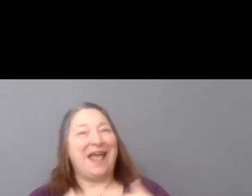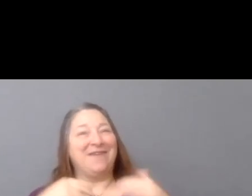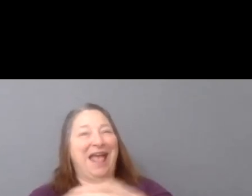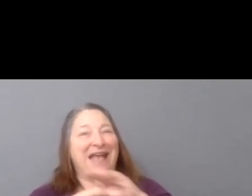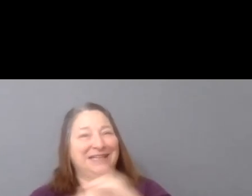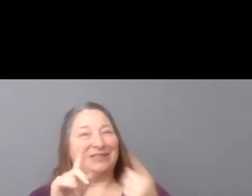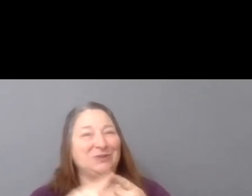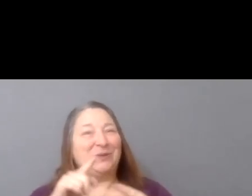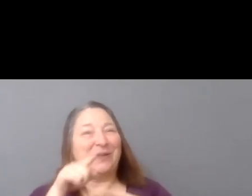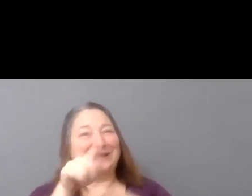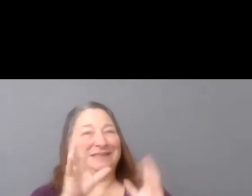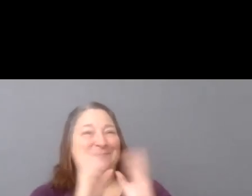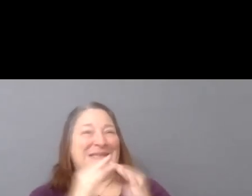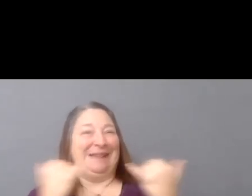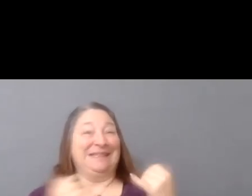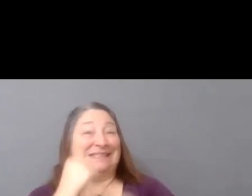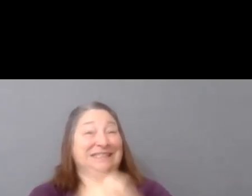this year.